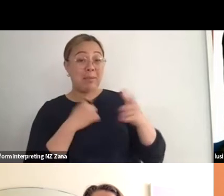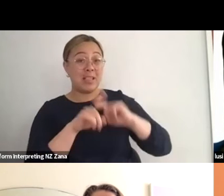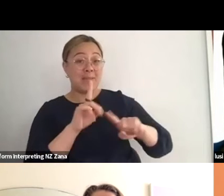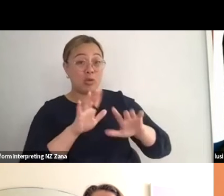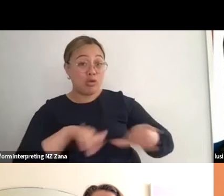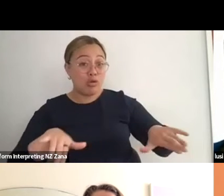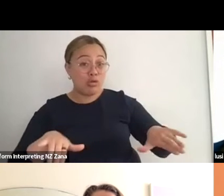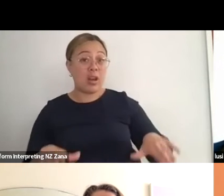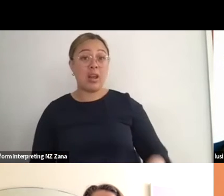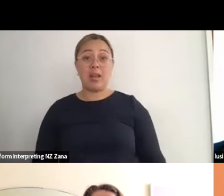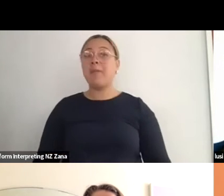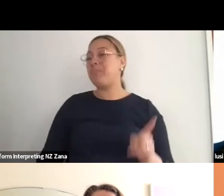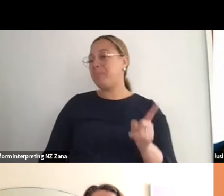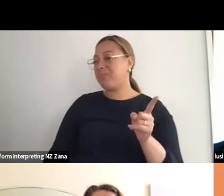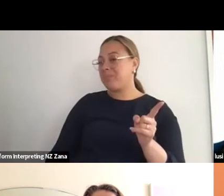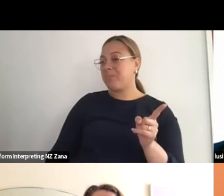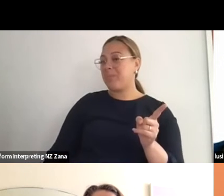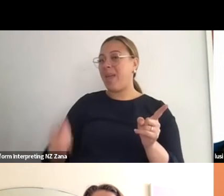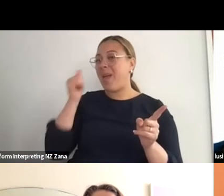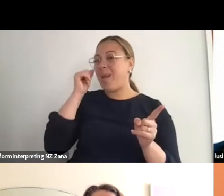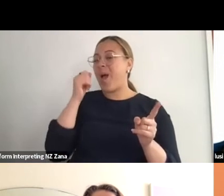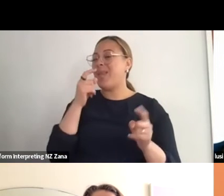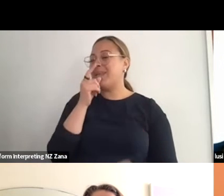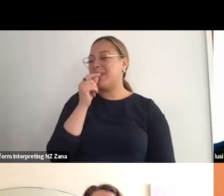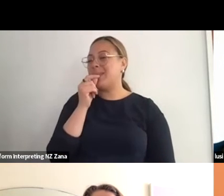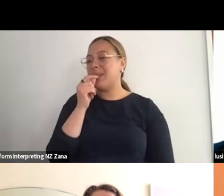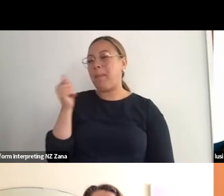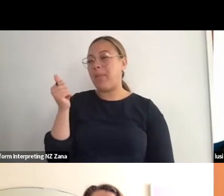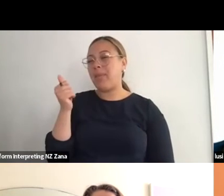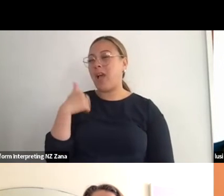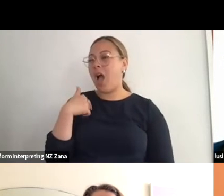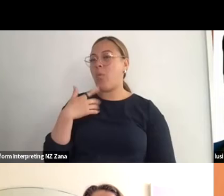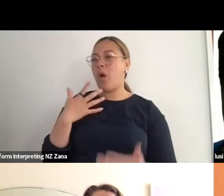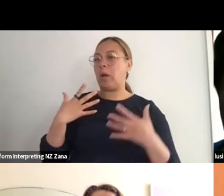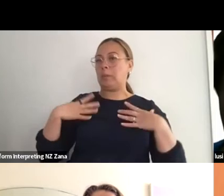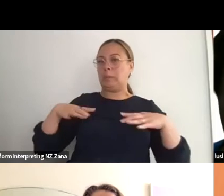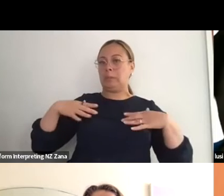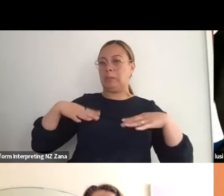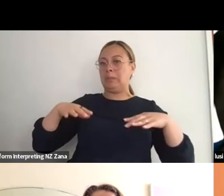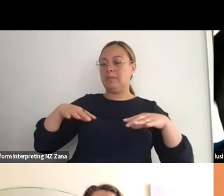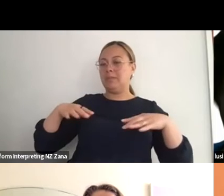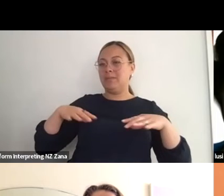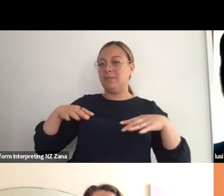producers know that that's probably something I'm never gonna touch with a very long crutch.